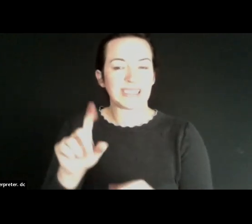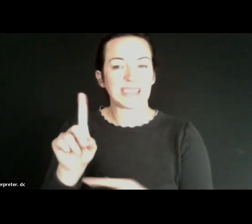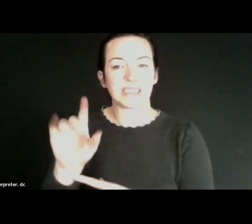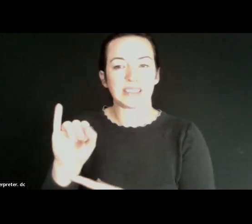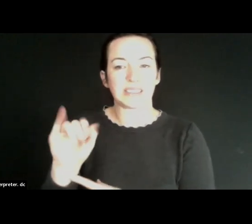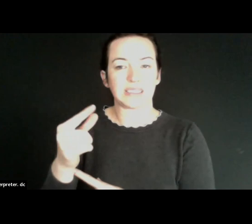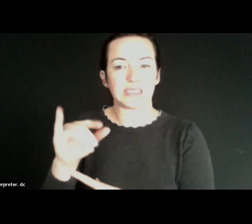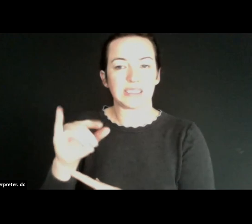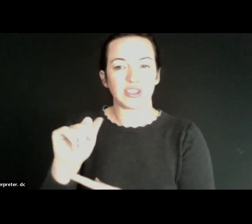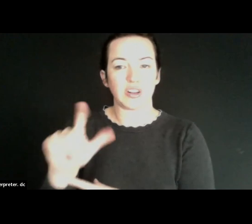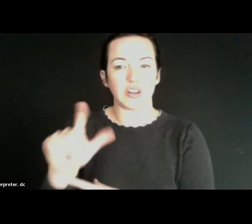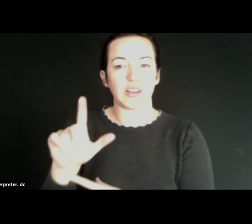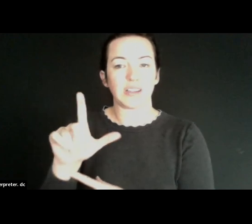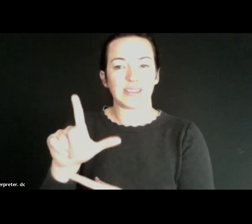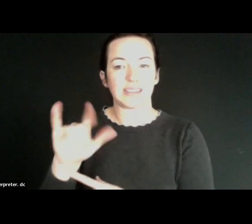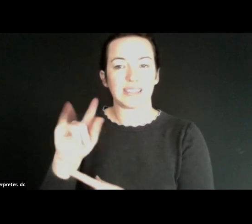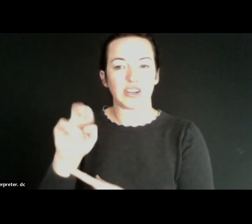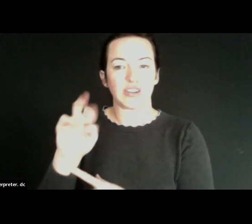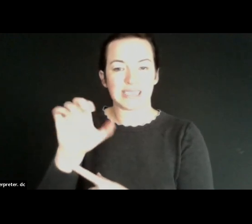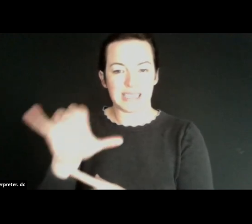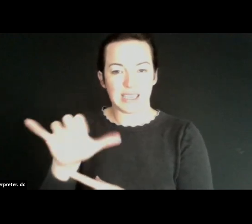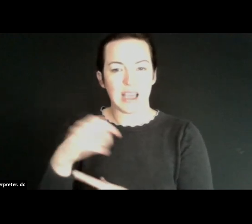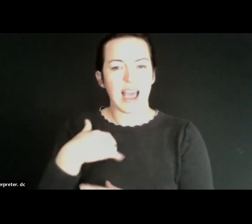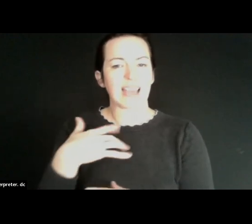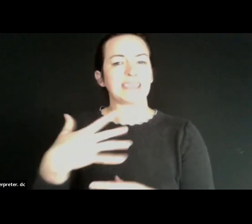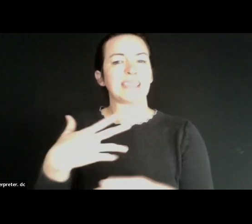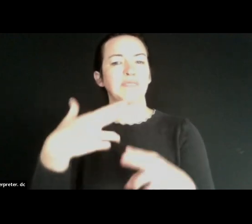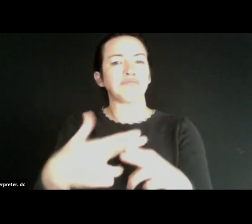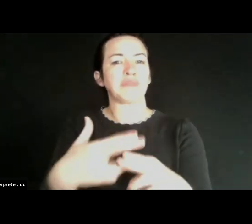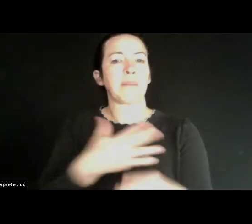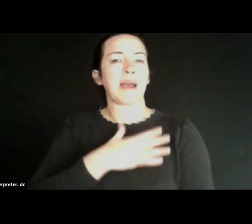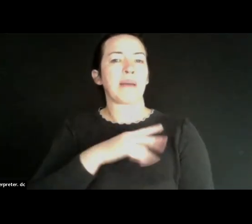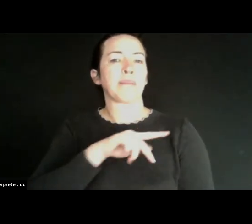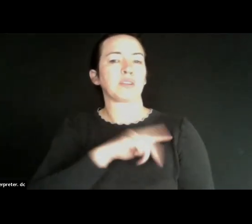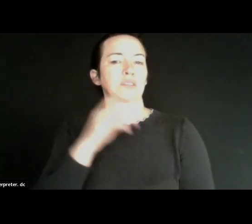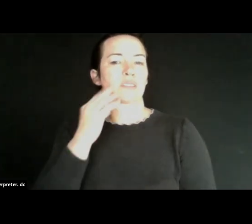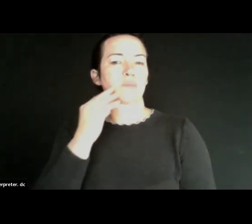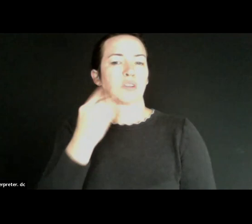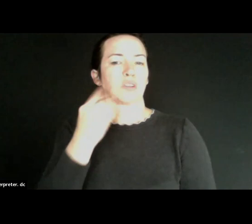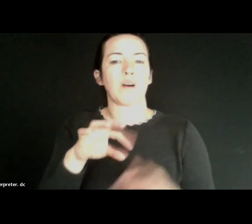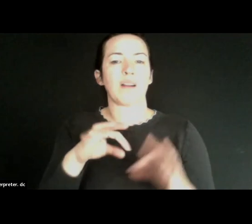and I. I often cite a personal experience that I have with one of my family members who has gone